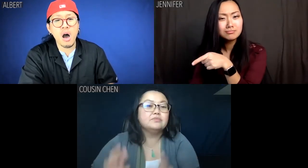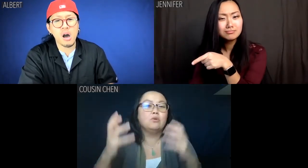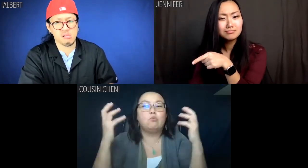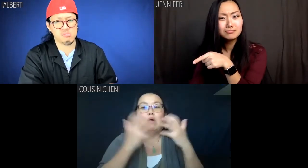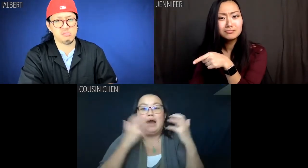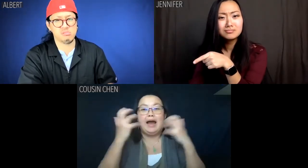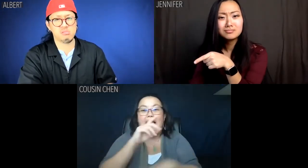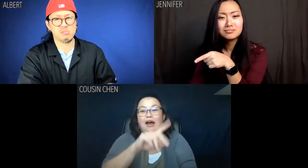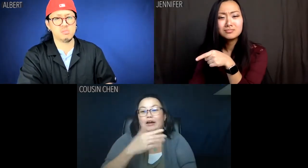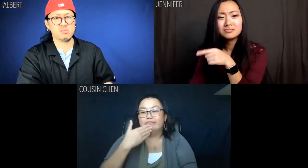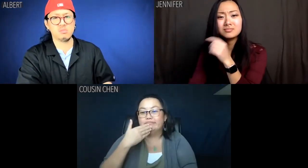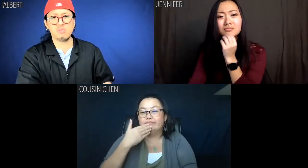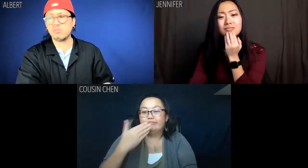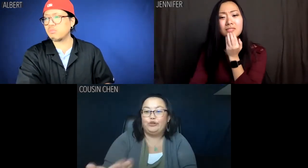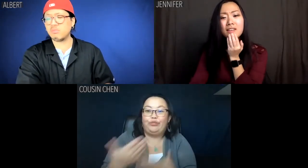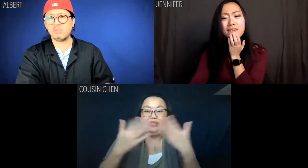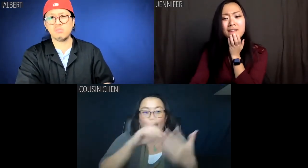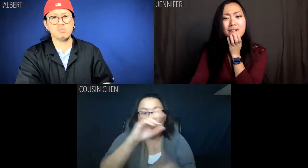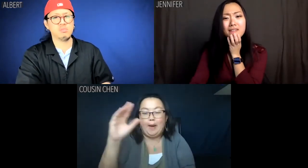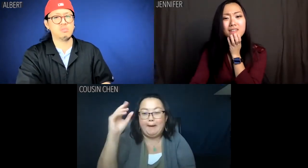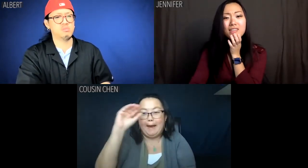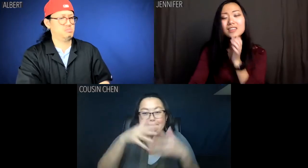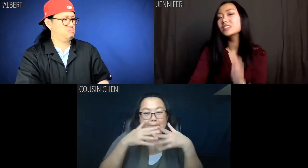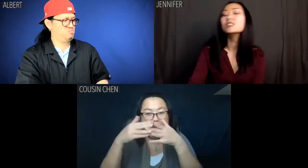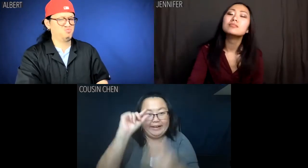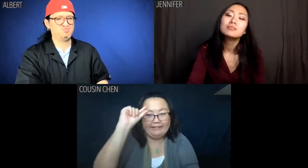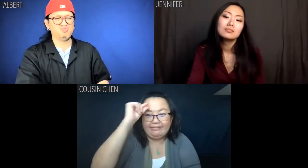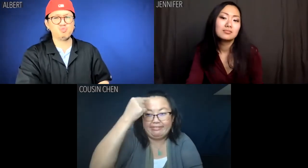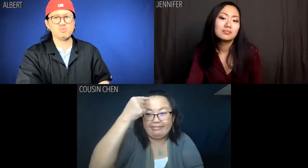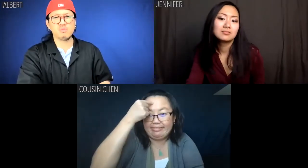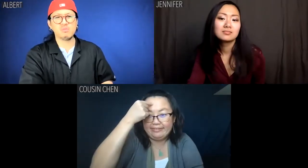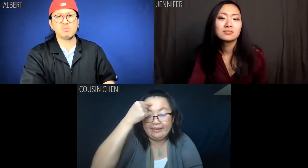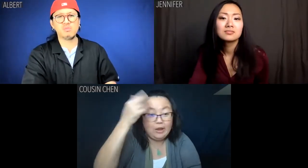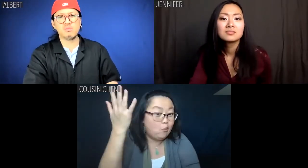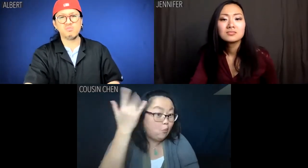Cousin Chen: Wow, it's a good thing you idiots were born in America